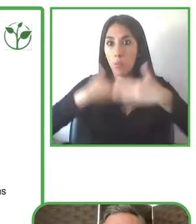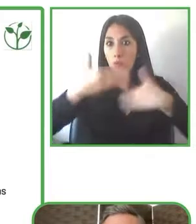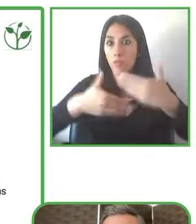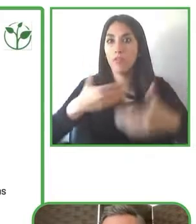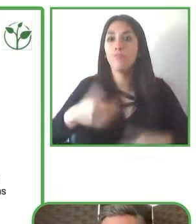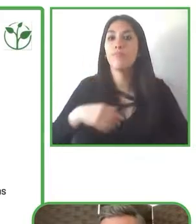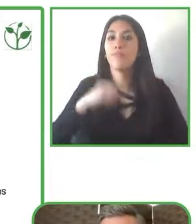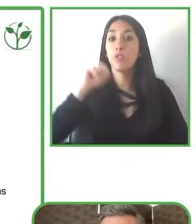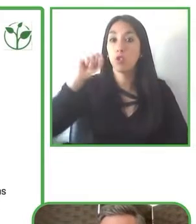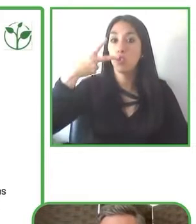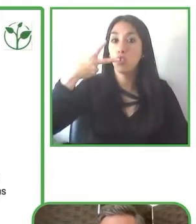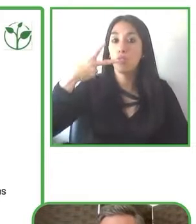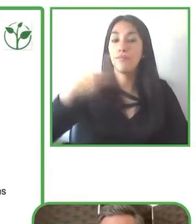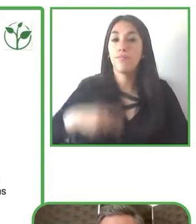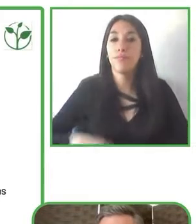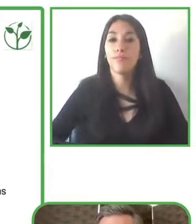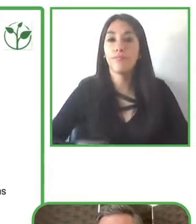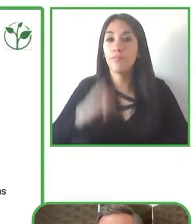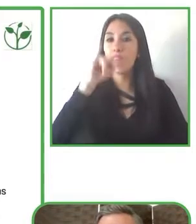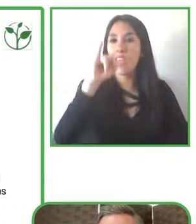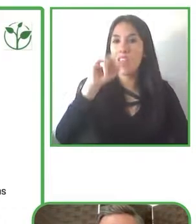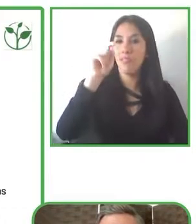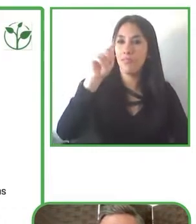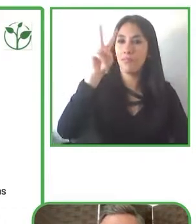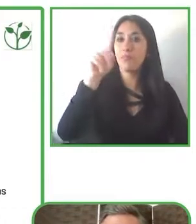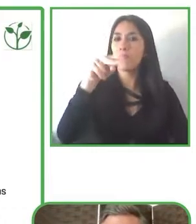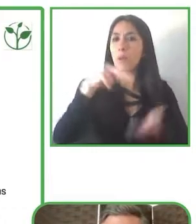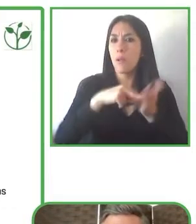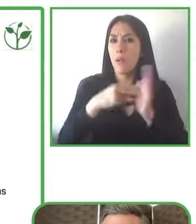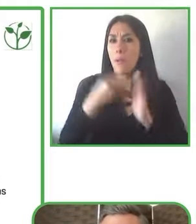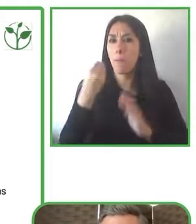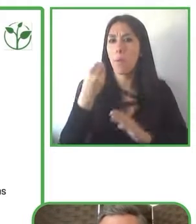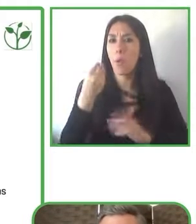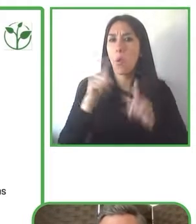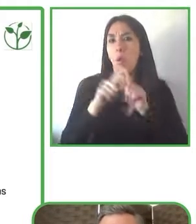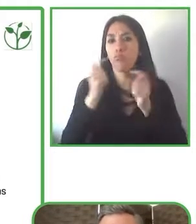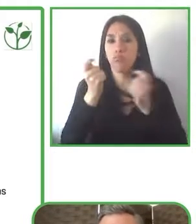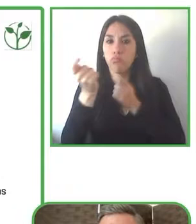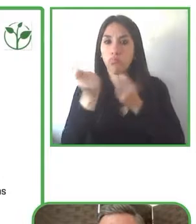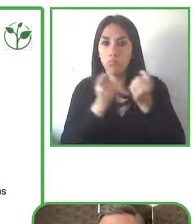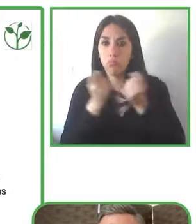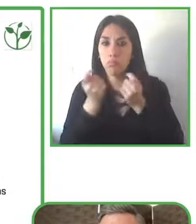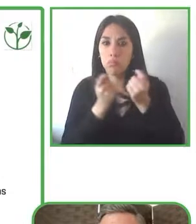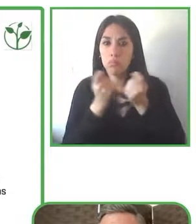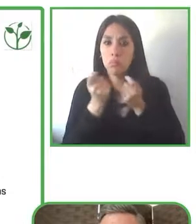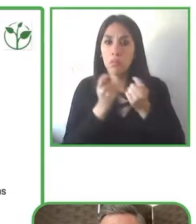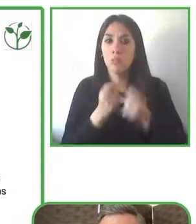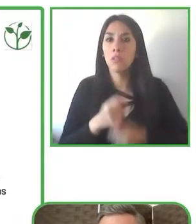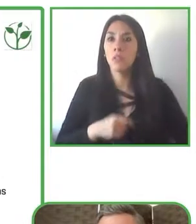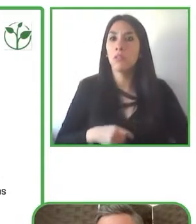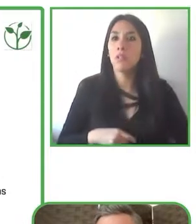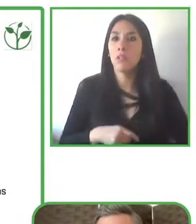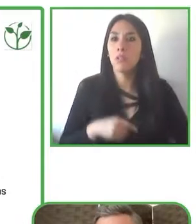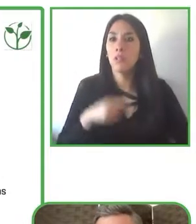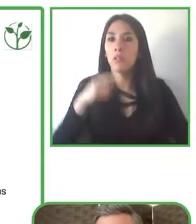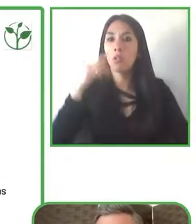implemented these programs in large part with the support of internal stakeholders so it's really, you know, it's the managers, it's their employees